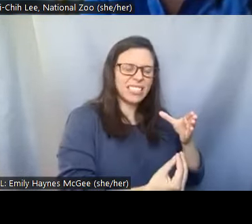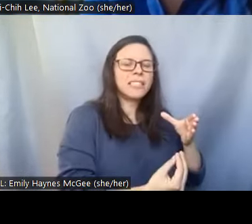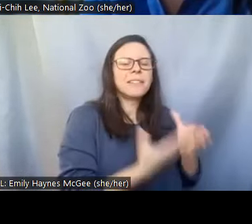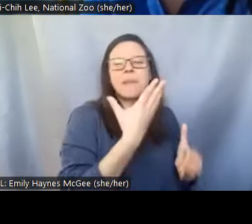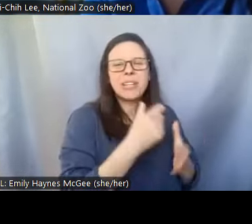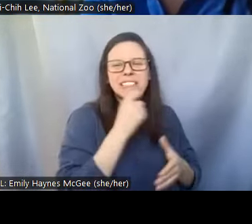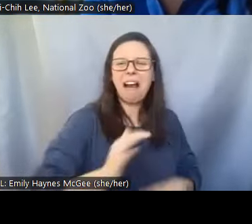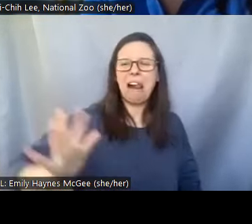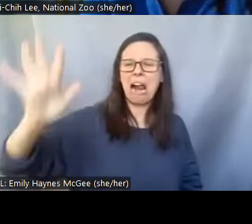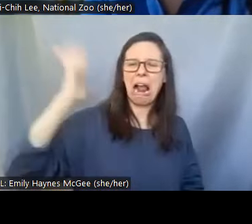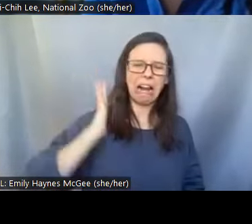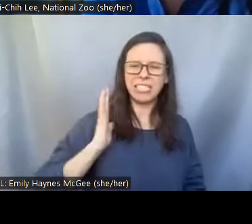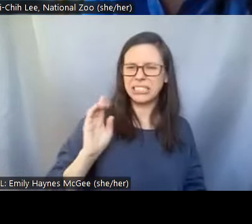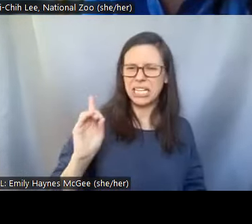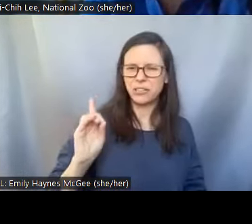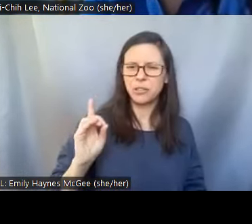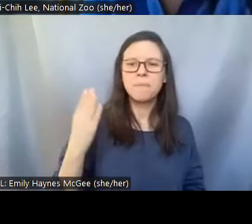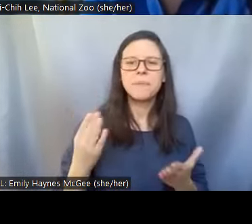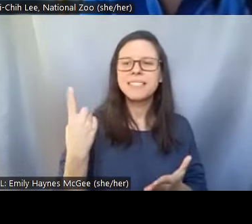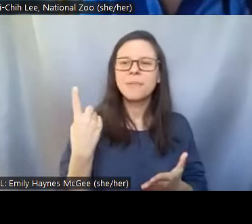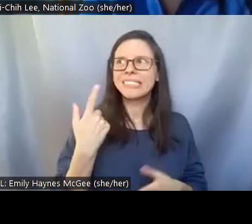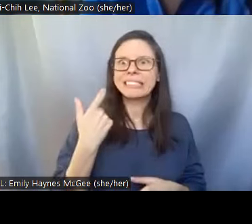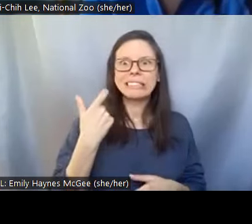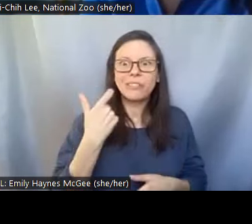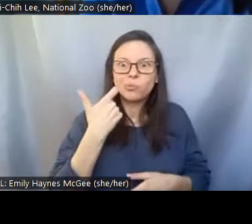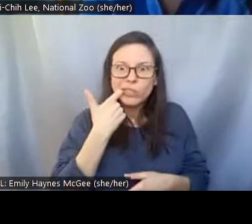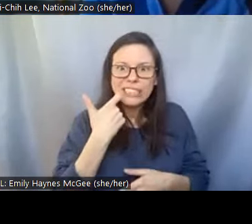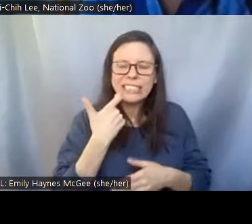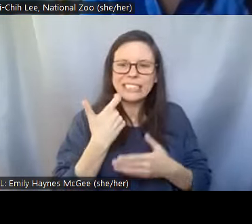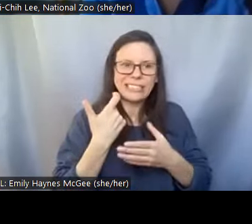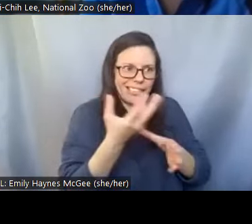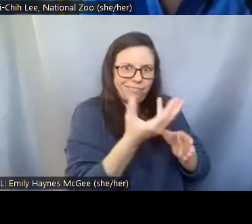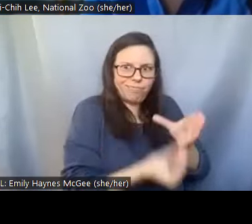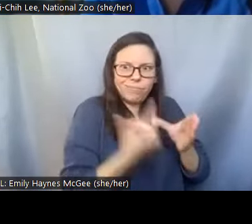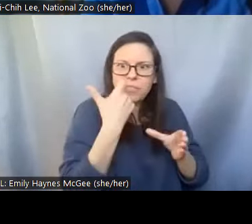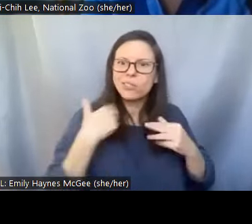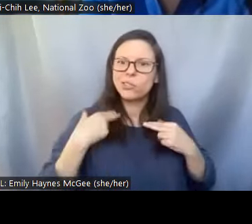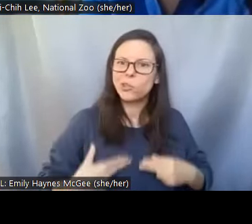Pei-Chih: Maybe something more recent that when you sing because of human population and human activities.